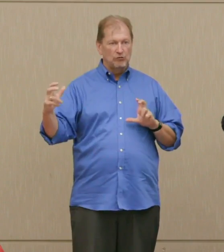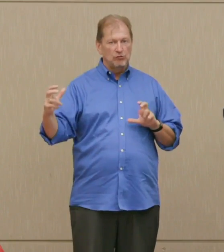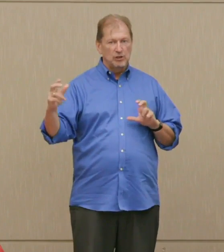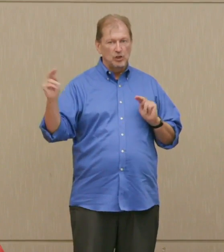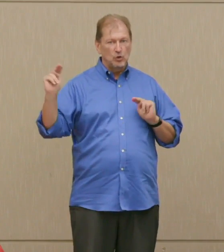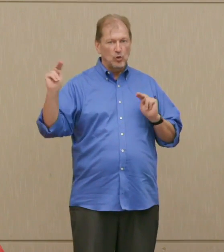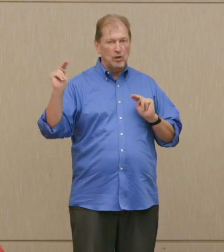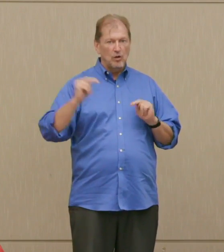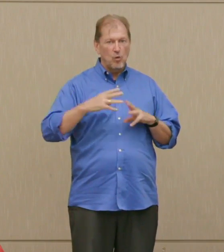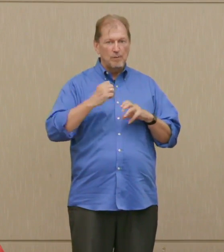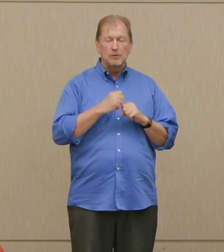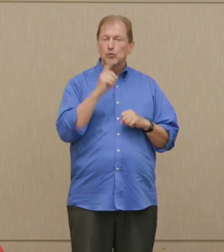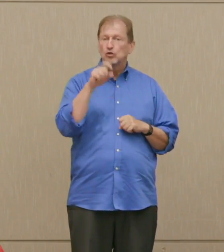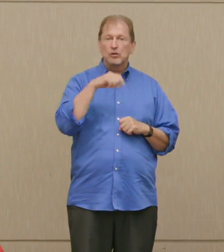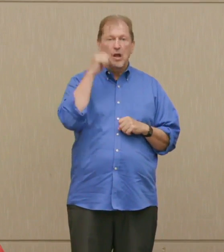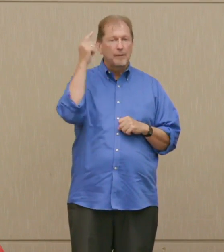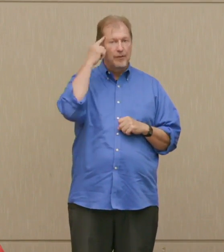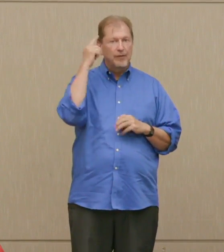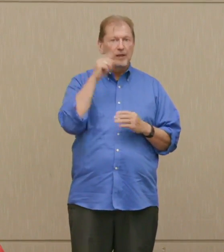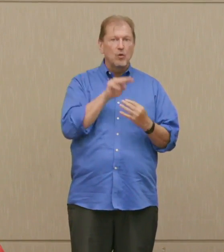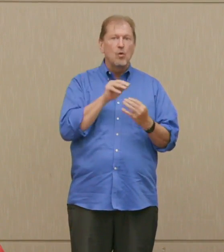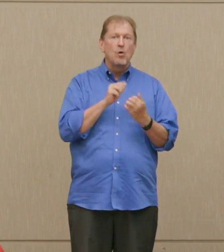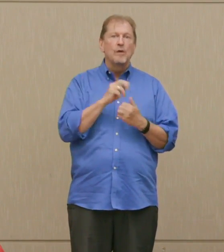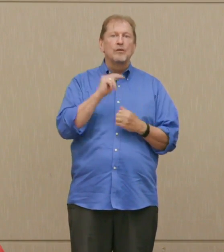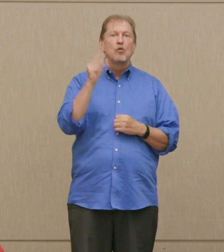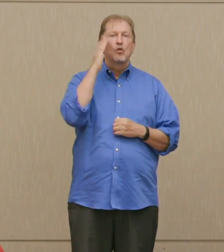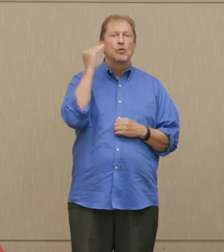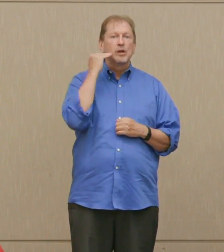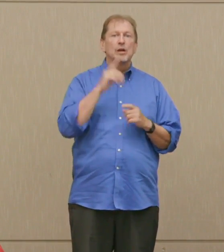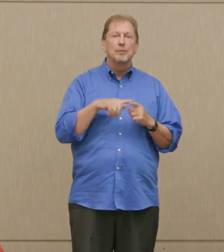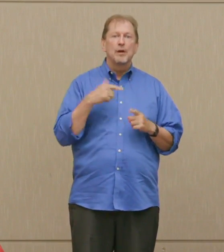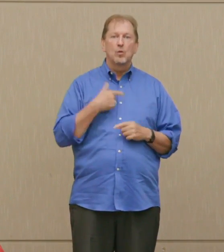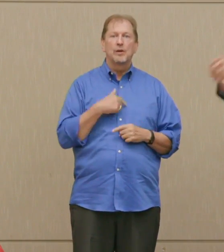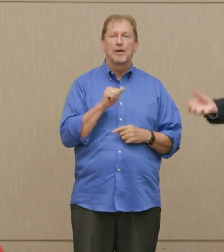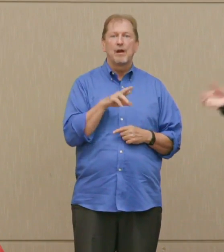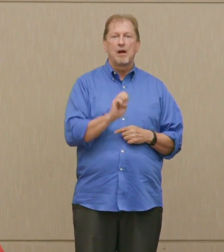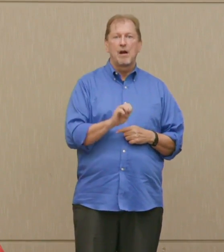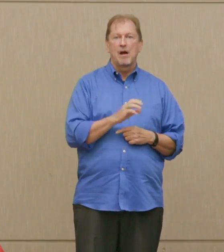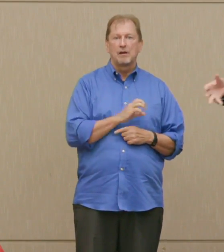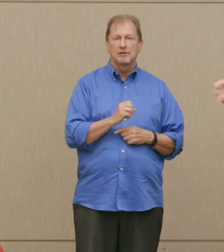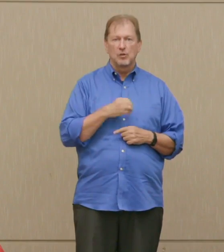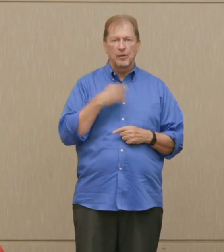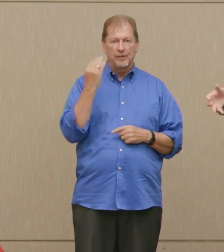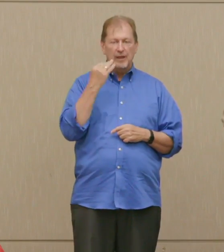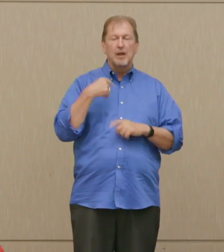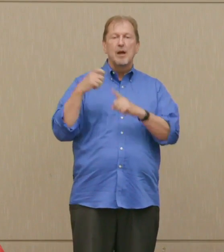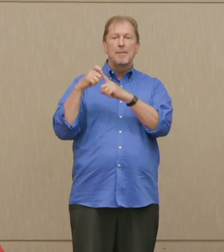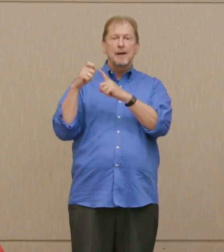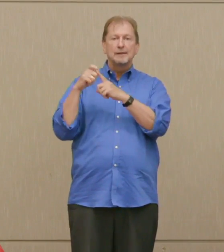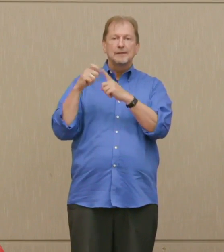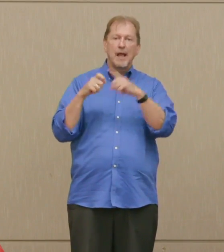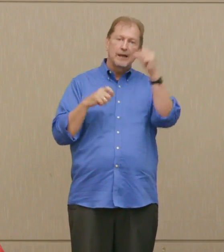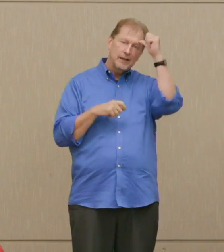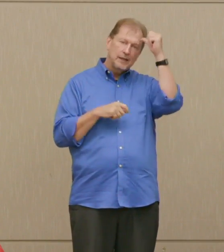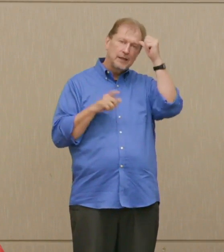We shouldn't be thinking of war with North Korea, and we are, or Pakistan and India, actually not be thinking.